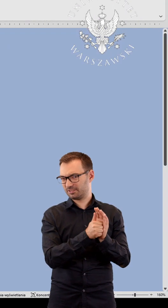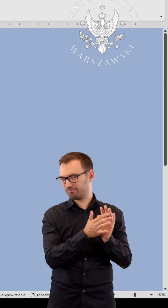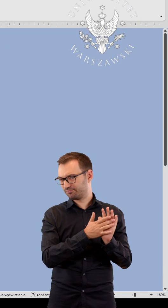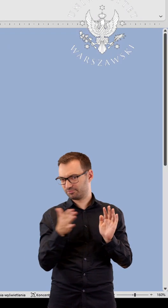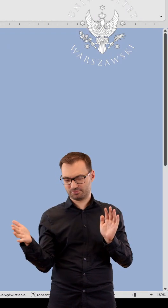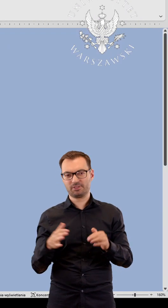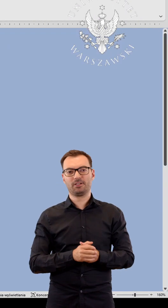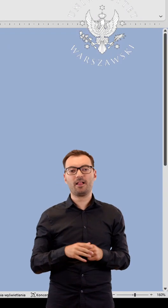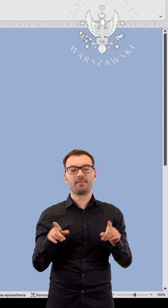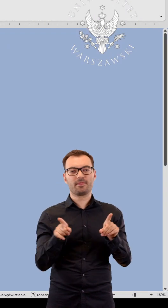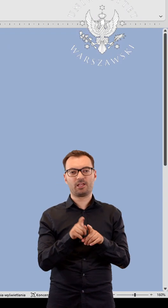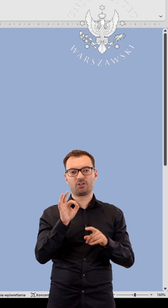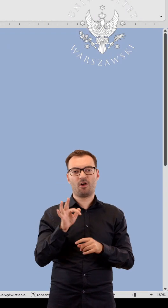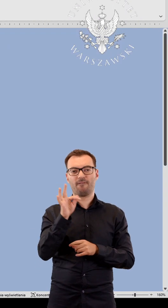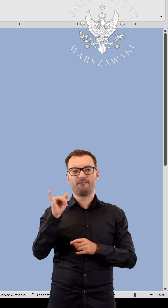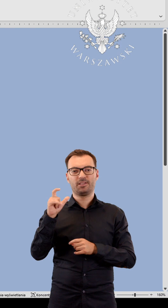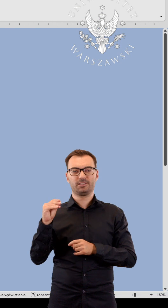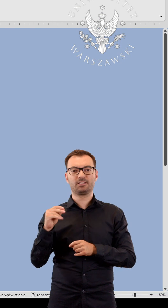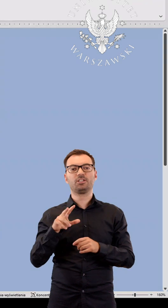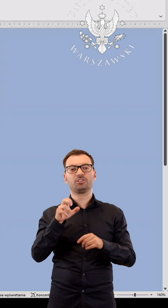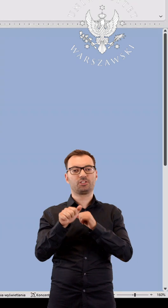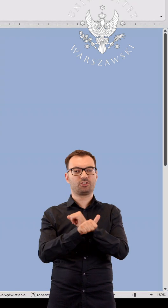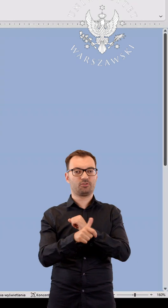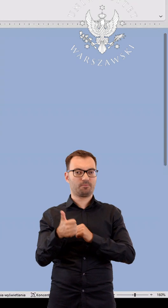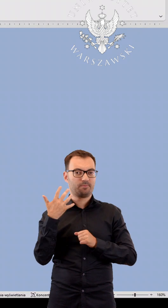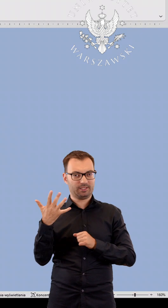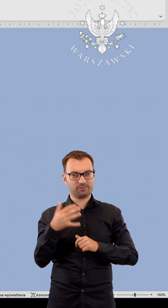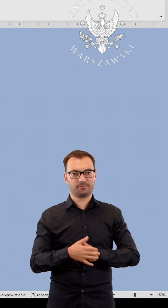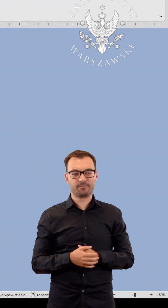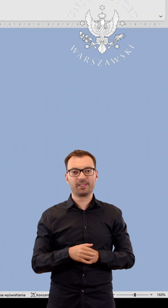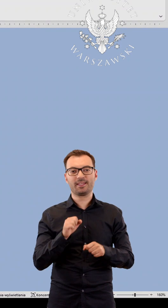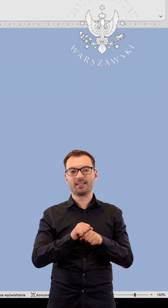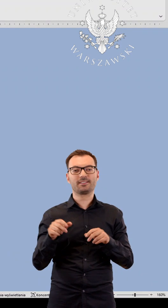and in Office 365, where the Immersive Reader has been introduced.